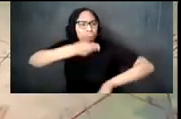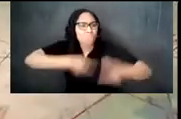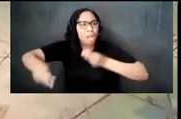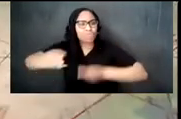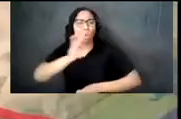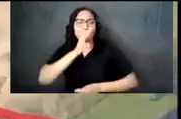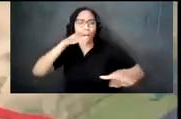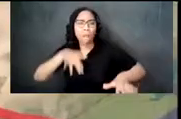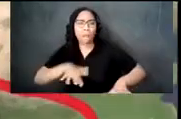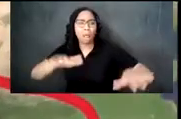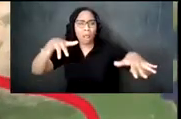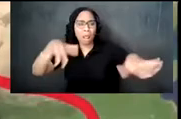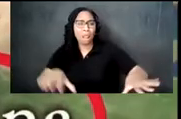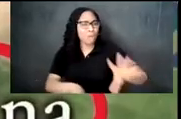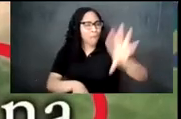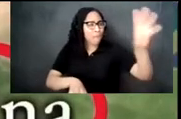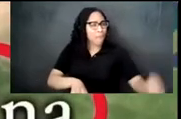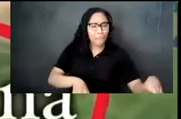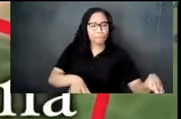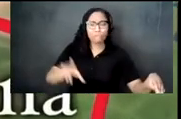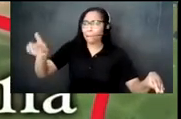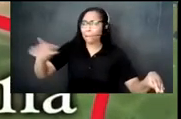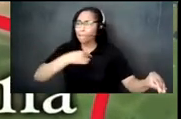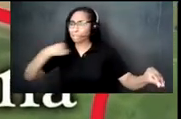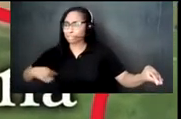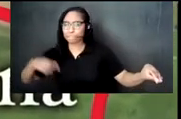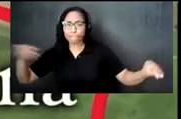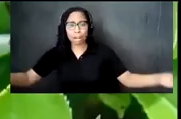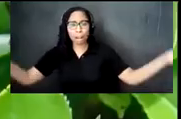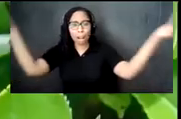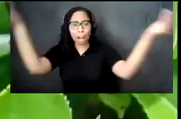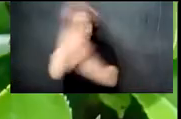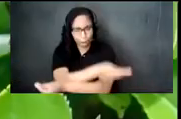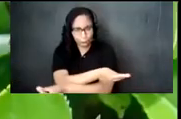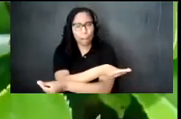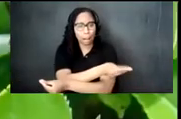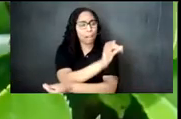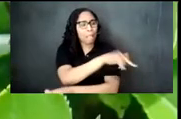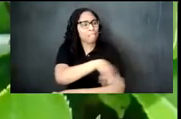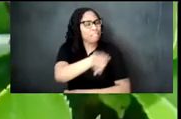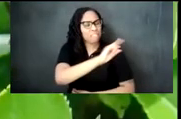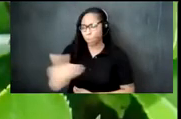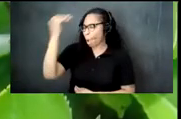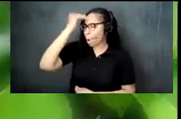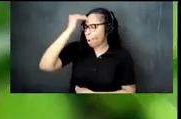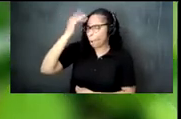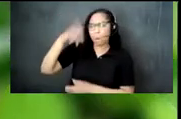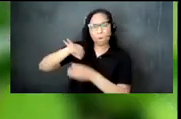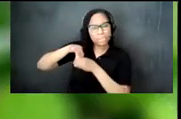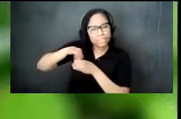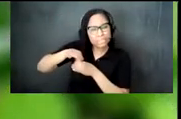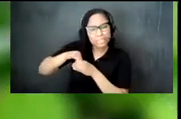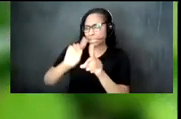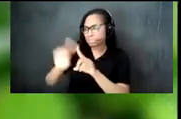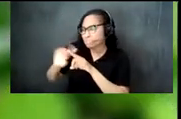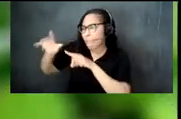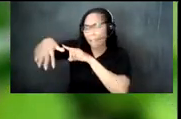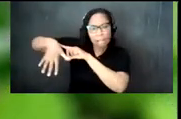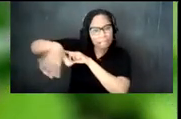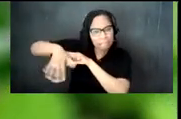africa and china made africans aware of the tea made from leaves camellia sinensis the african